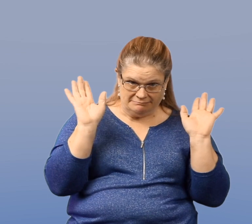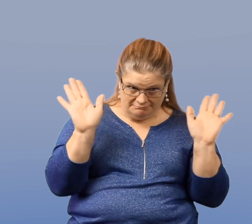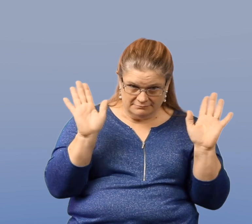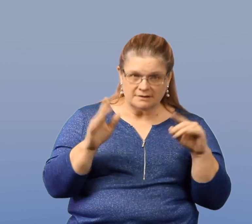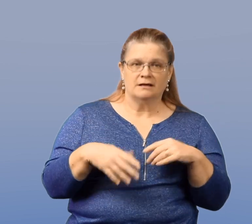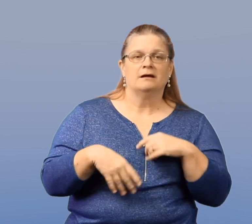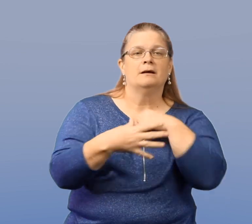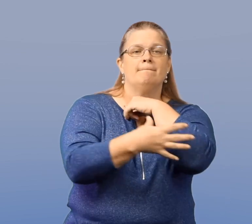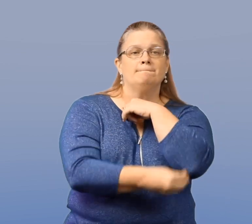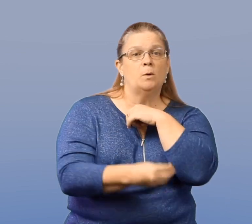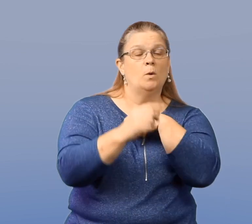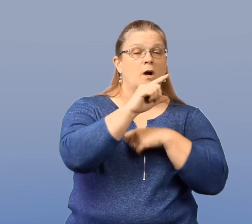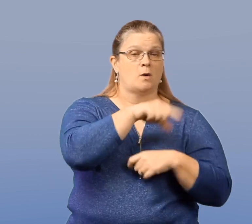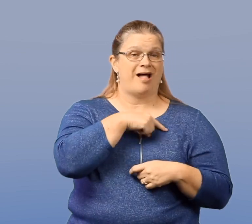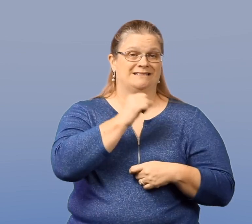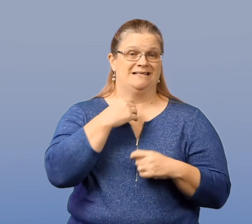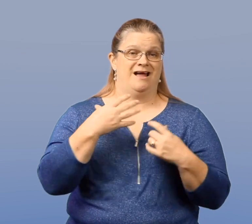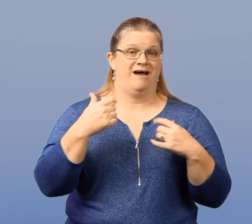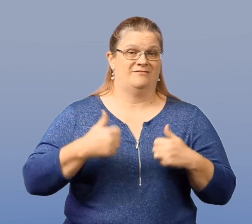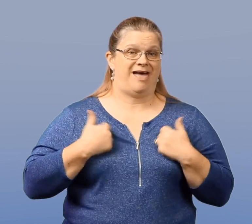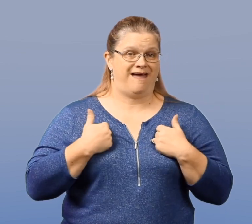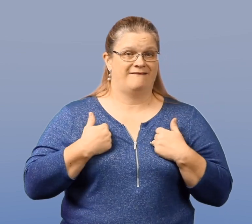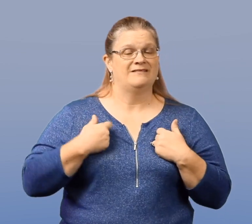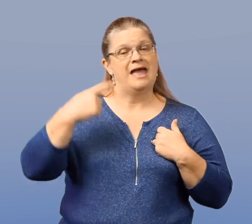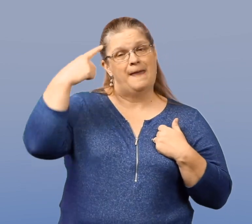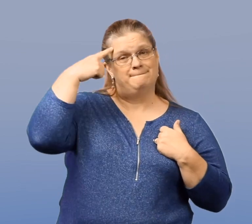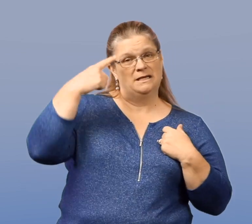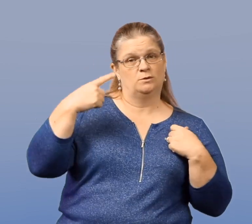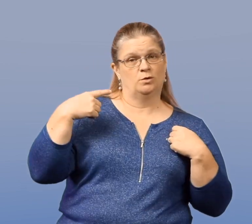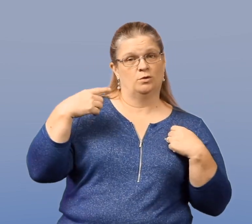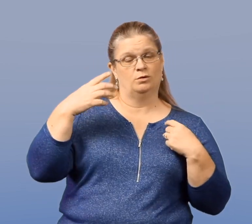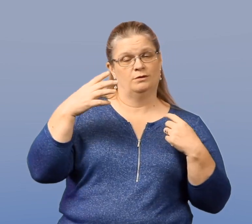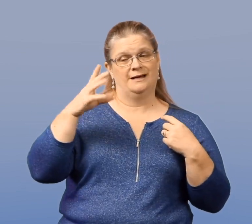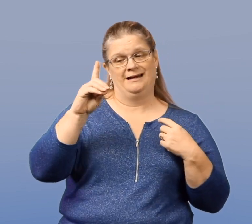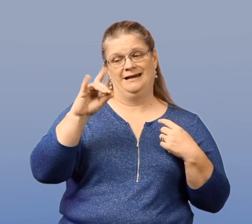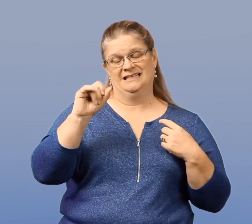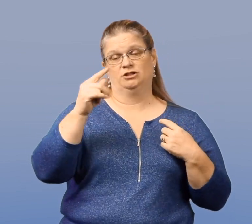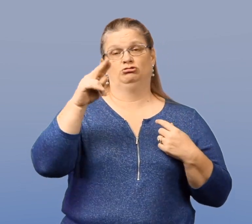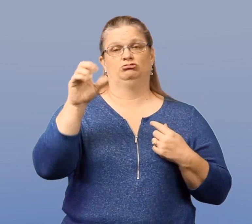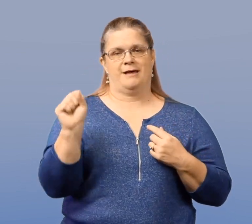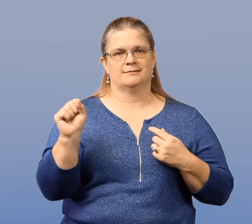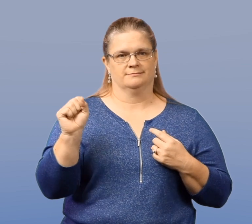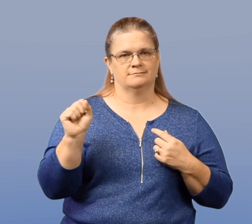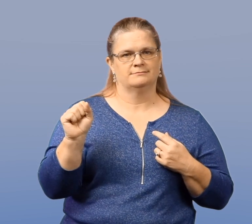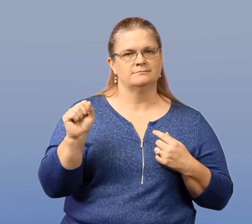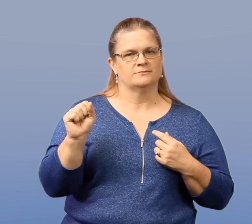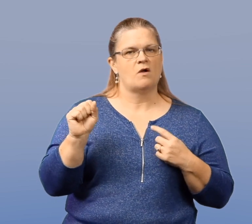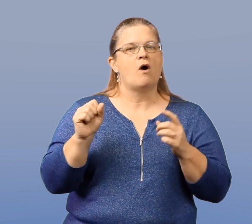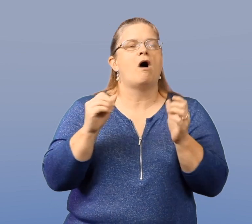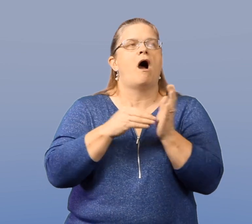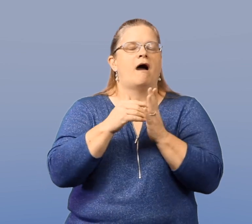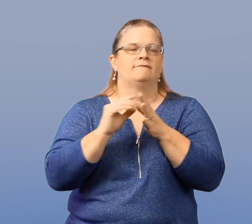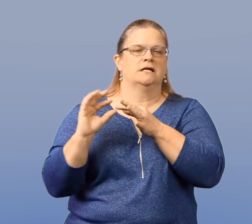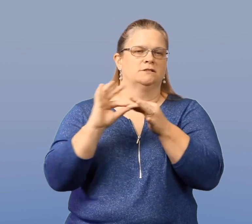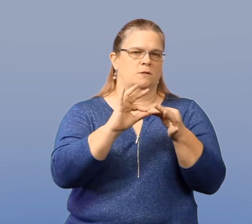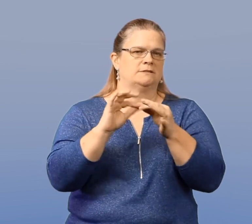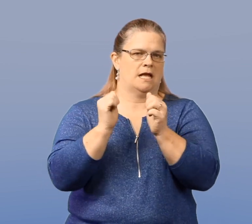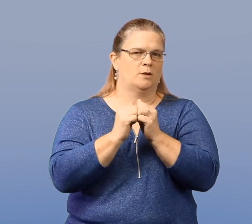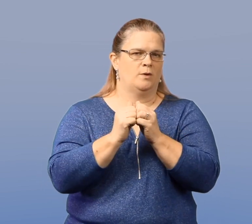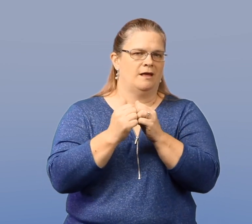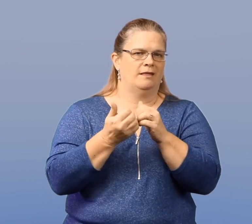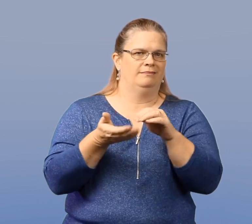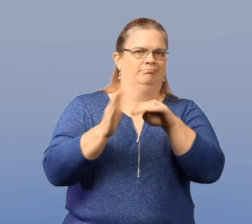However, poor quality of life and mental distress are oftentimes associated